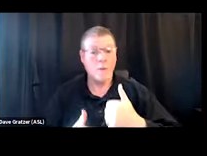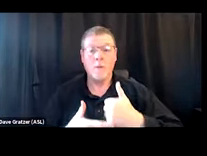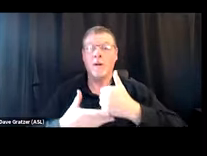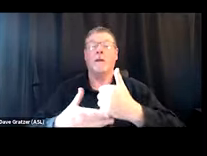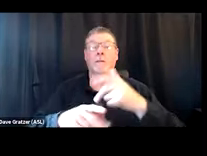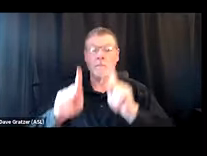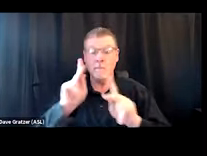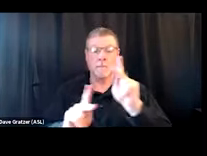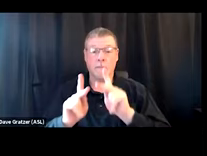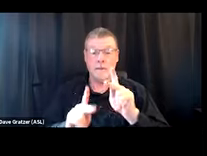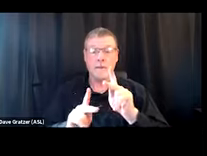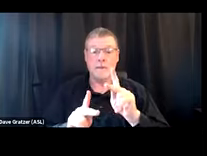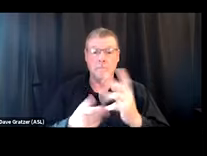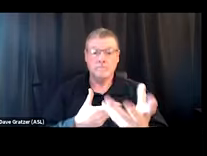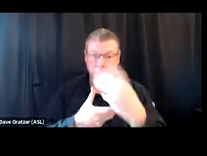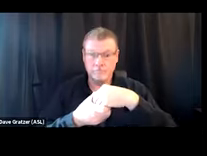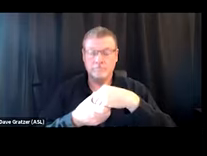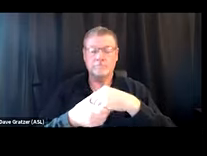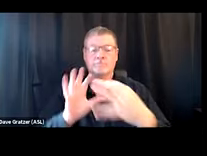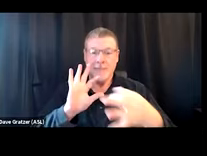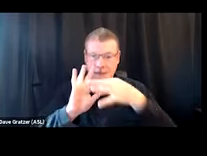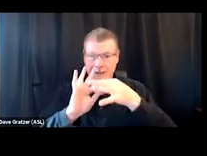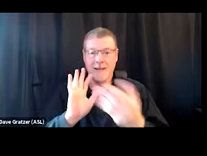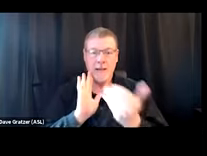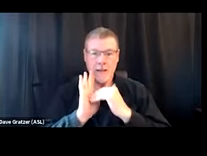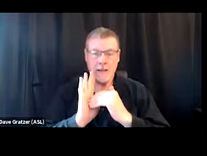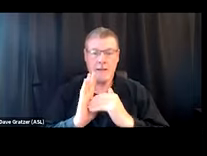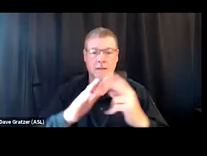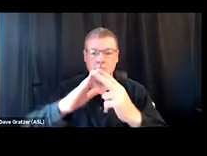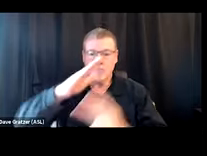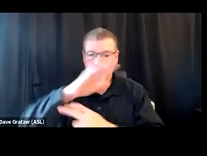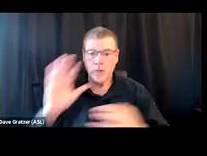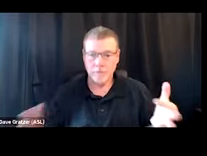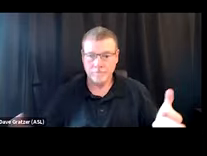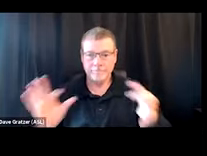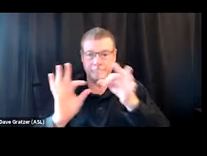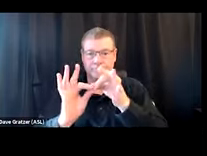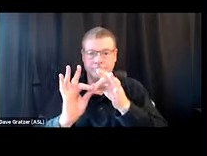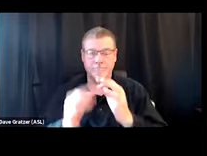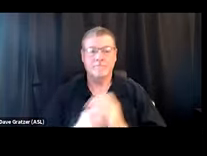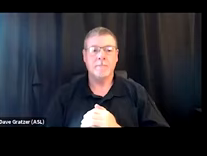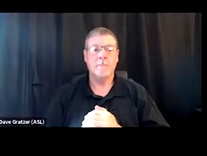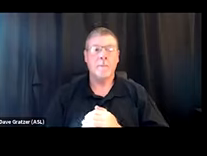that you see reengage or reconnect? Are you building that bridge? Are you helping facilitate telehealth?